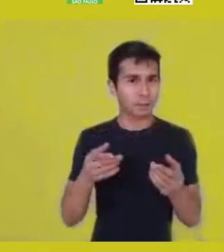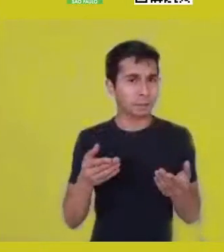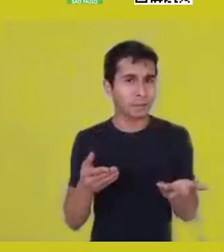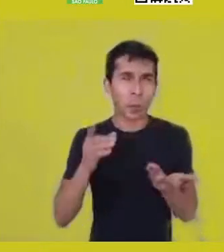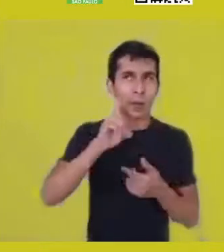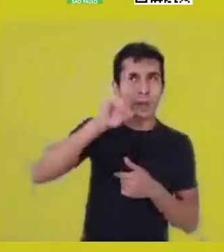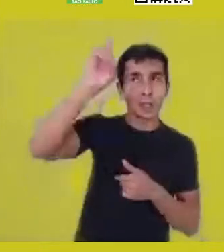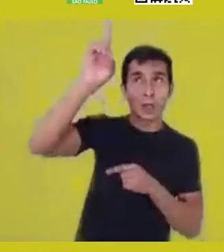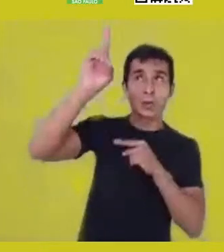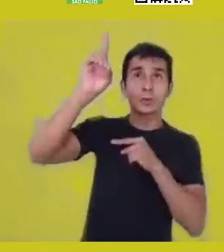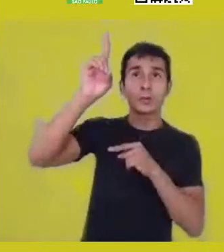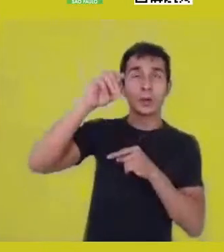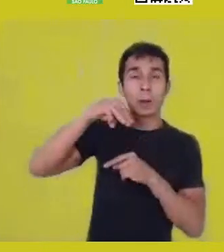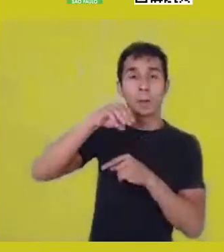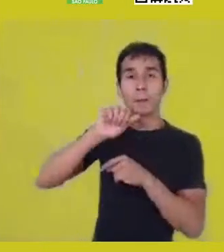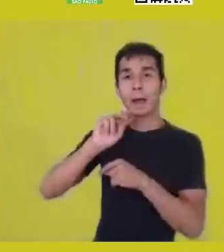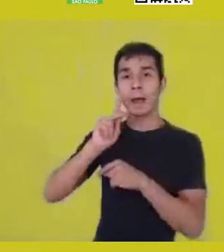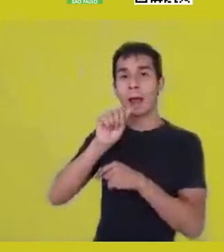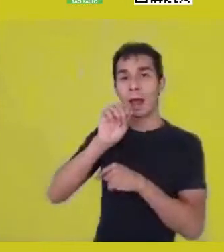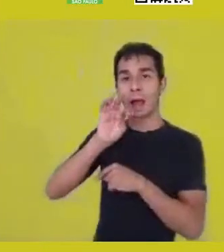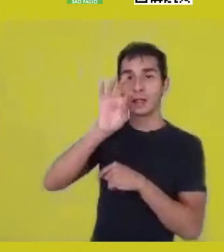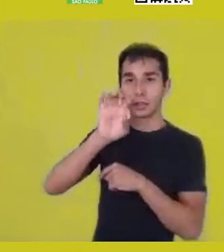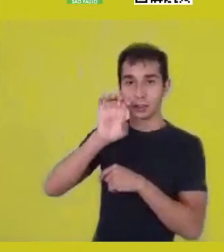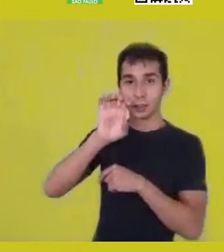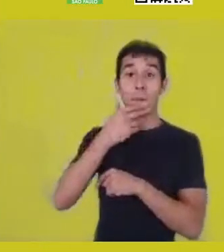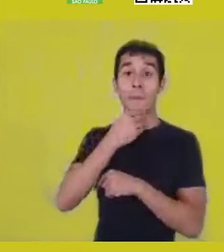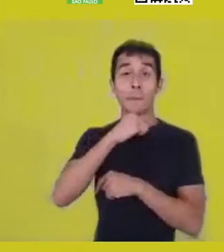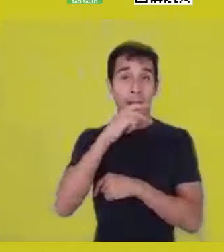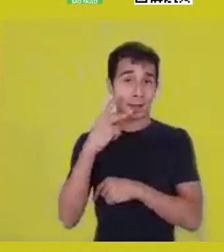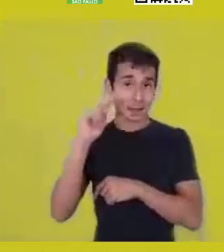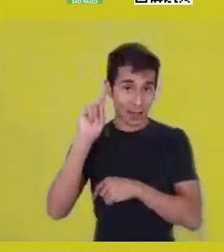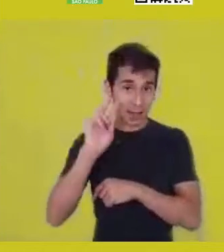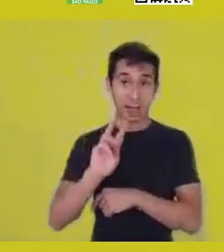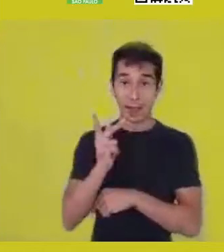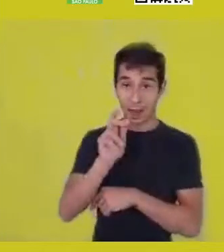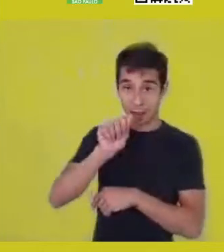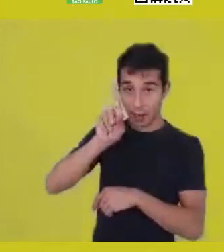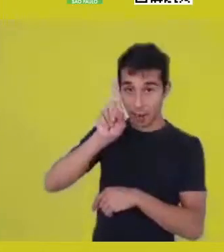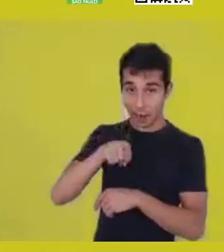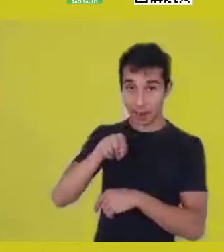because Ma’at is the daughter of Ra, the supreme god,